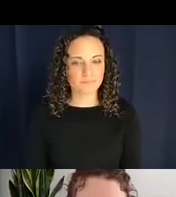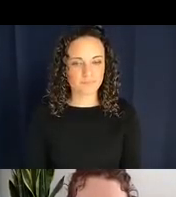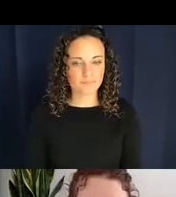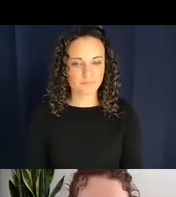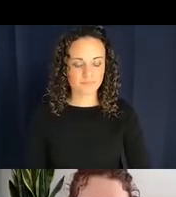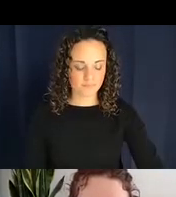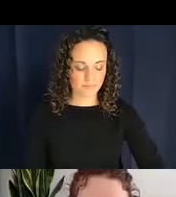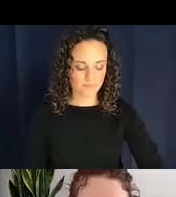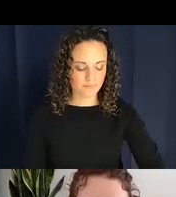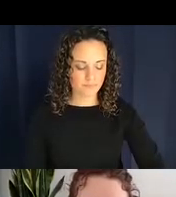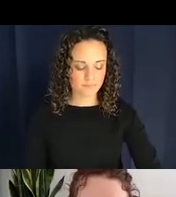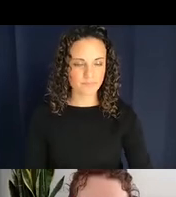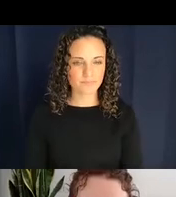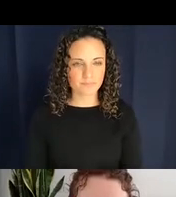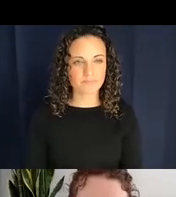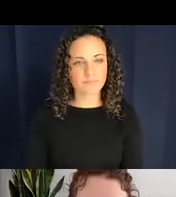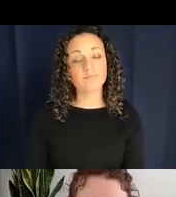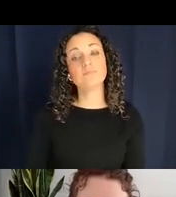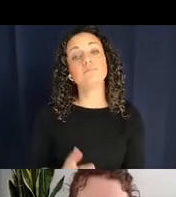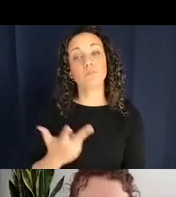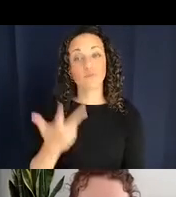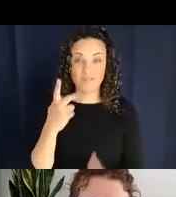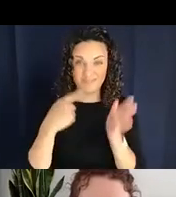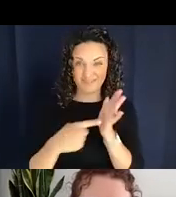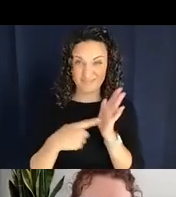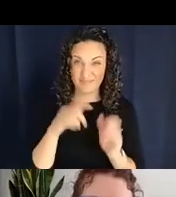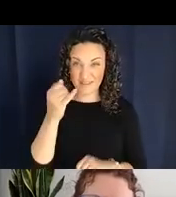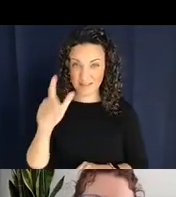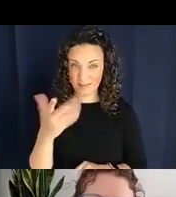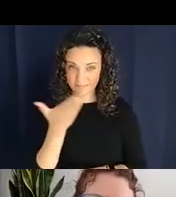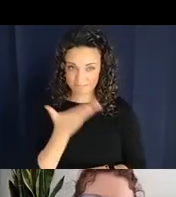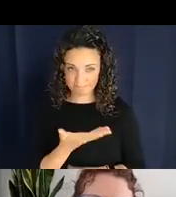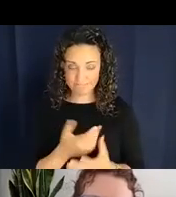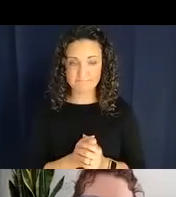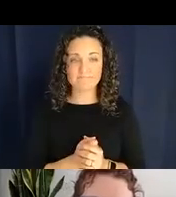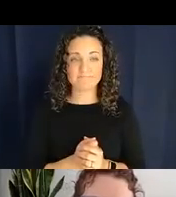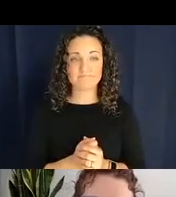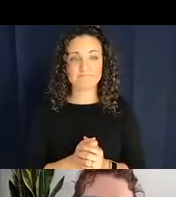So here's three examples from ASL of these three categories. On the left-hand side you